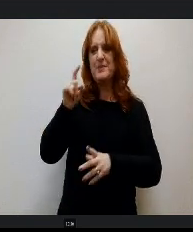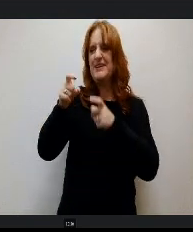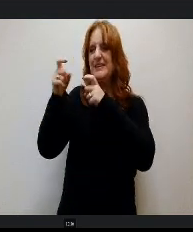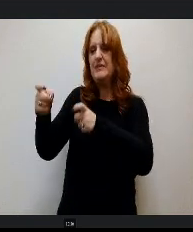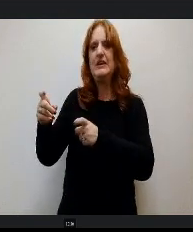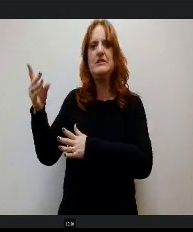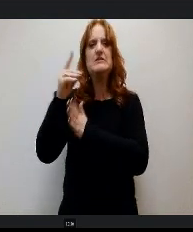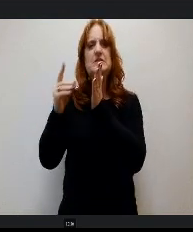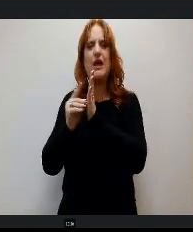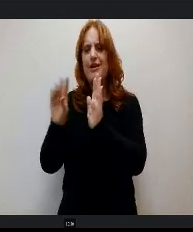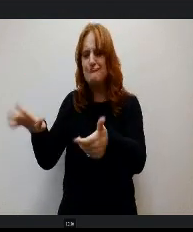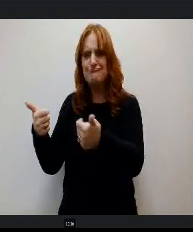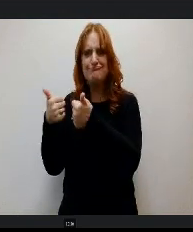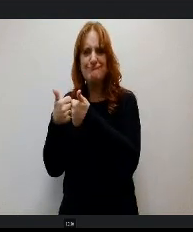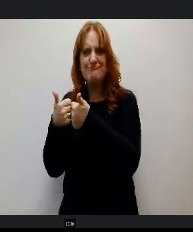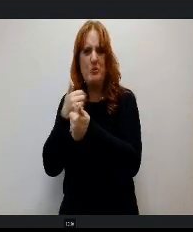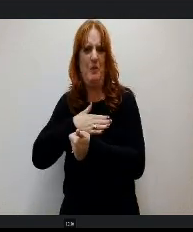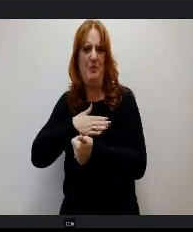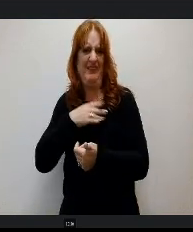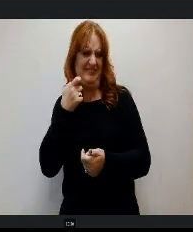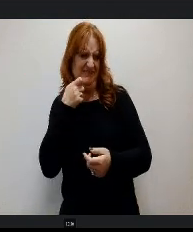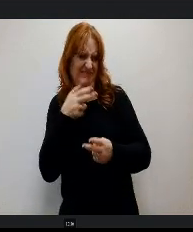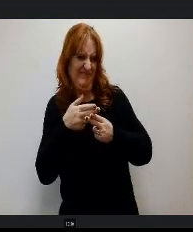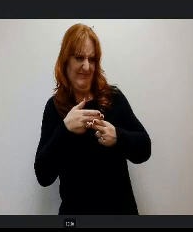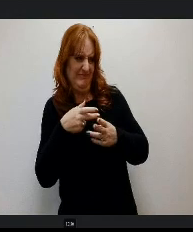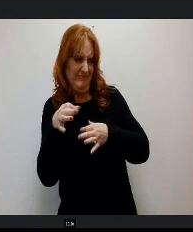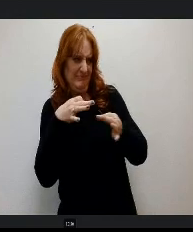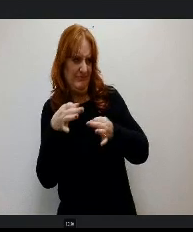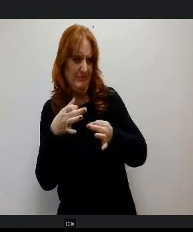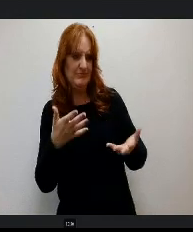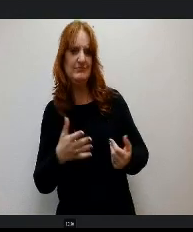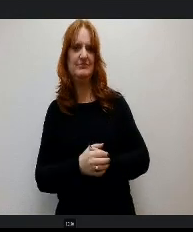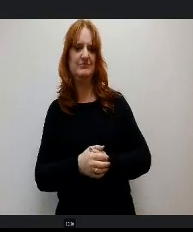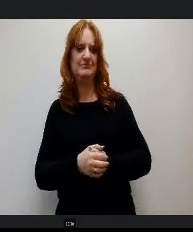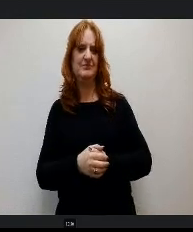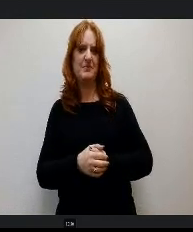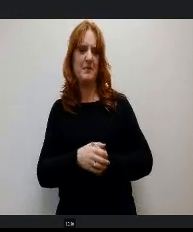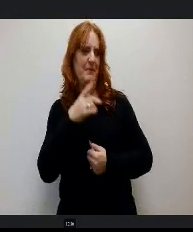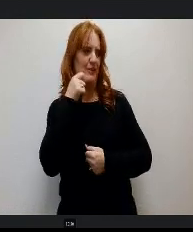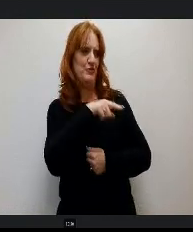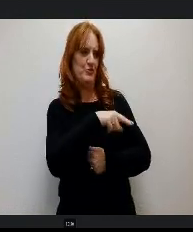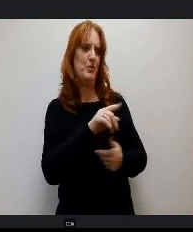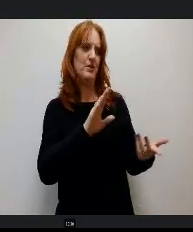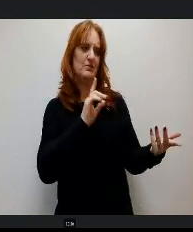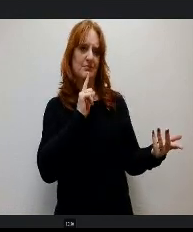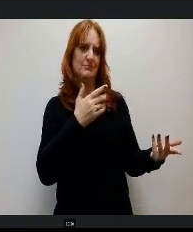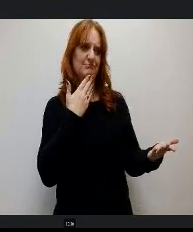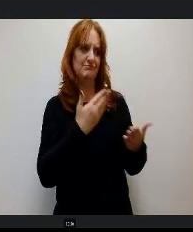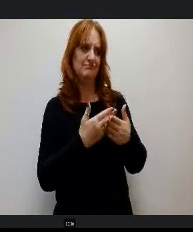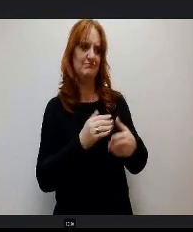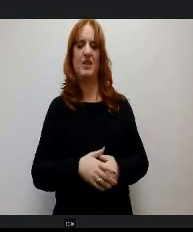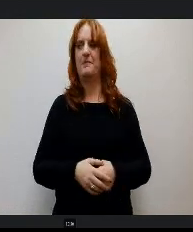f you want to just talk briefly about those two because e I want you to do it justice because it's amazing. Yeah. So first of all, it's here for